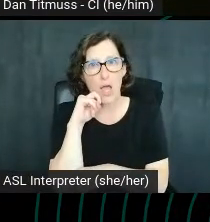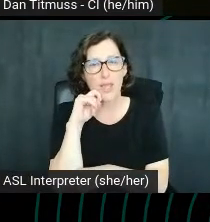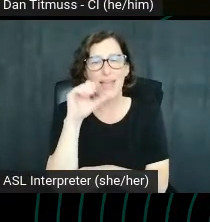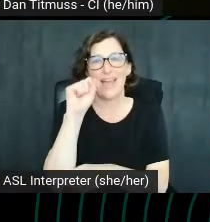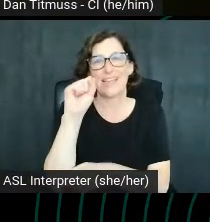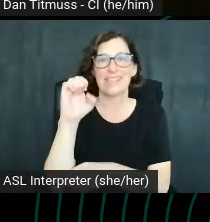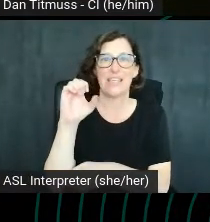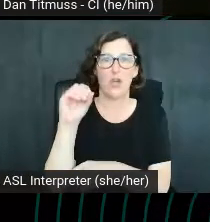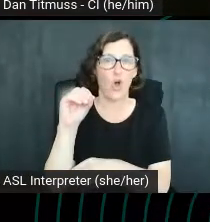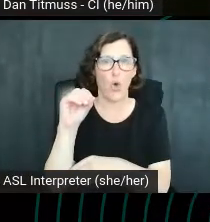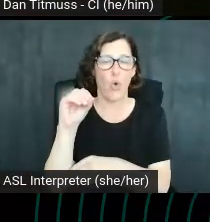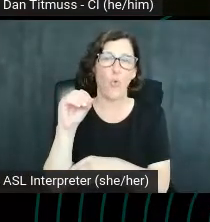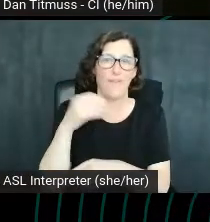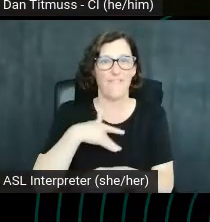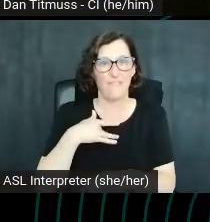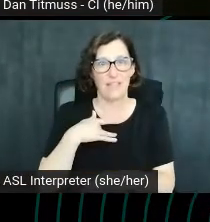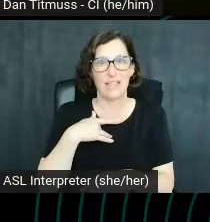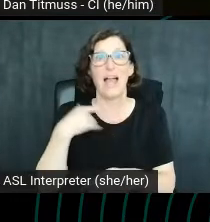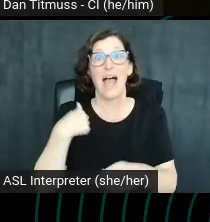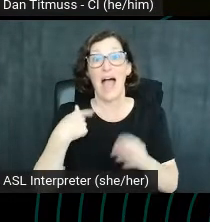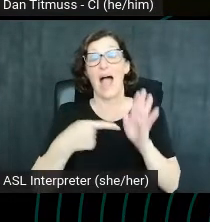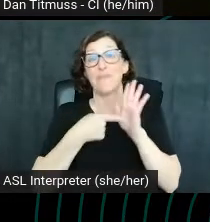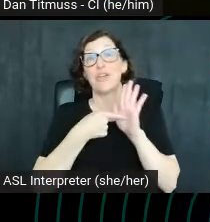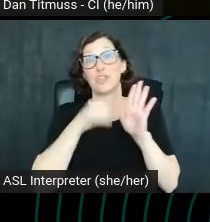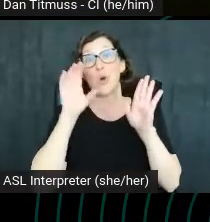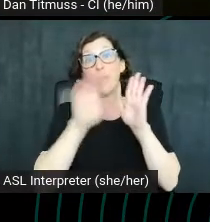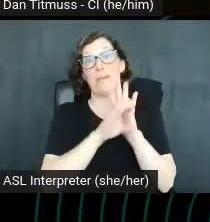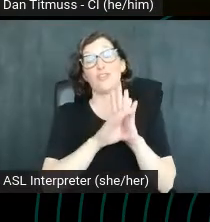I'm going to show you a picture of Barney, the four-month old Welsh Springer Spaniel.